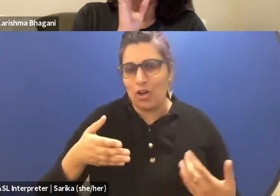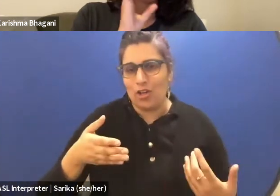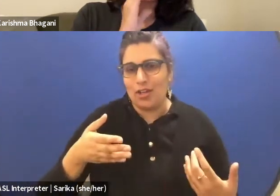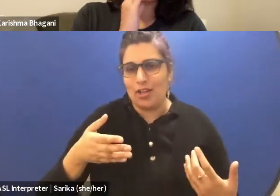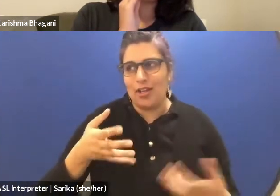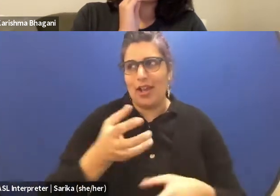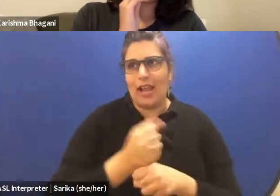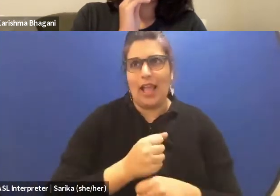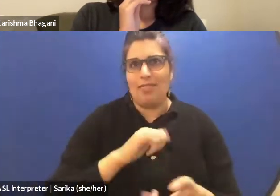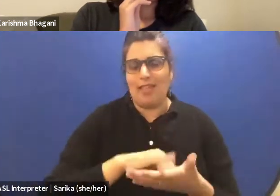that kind of training.